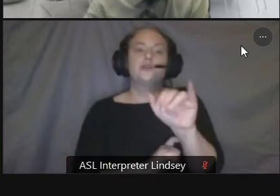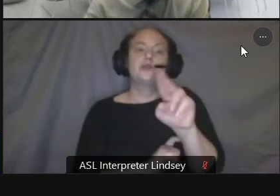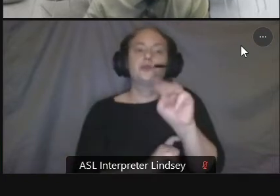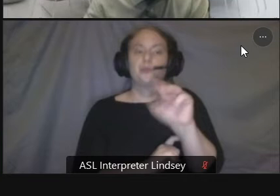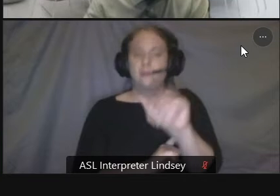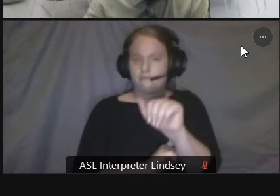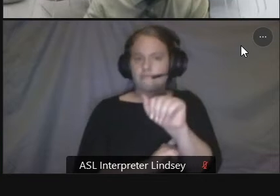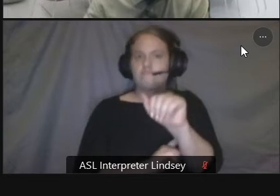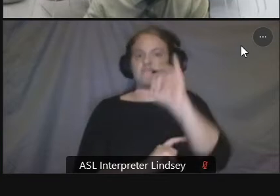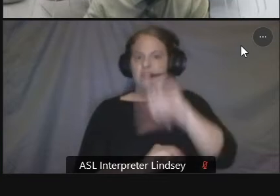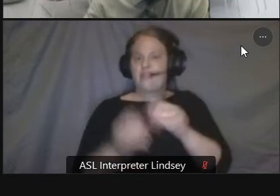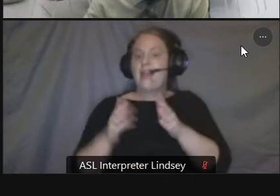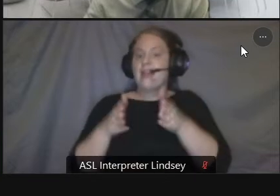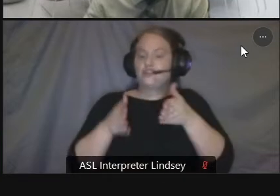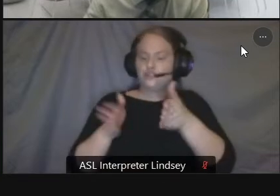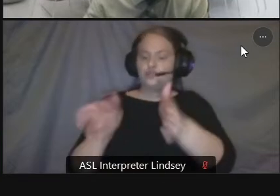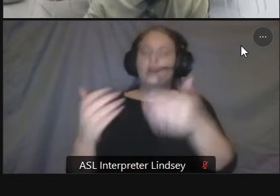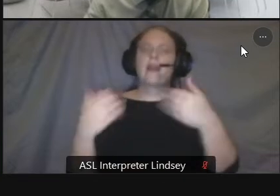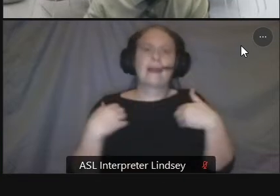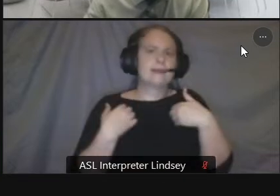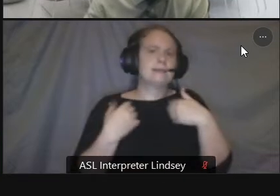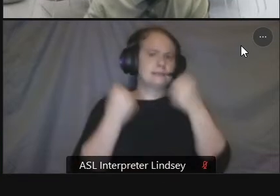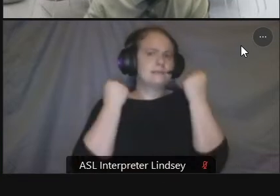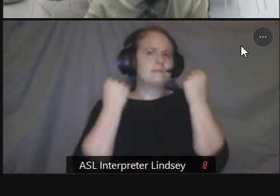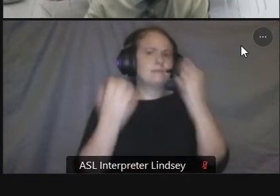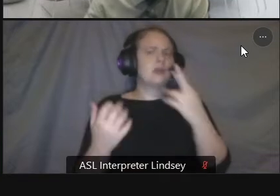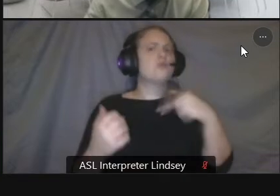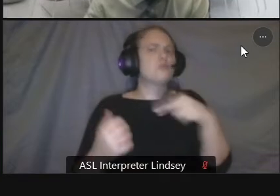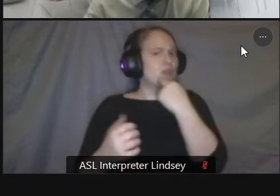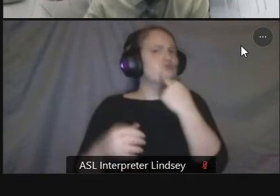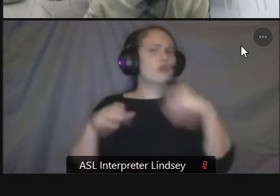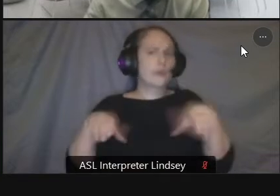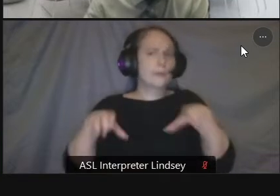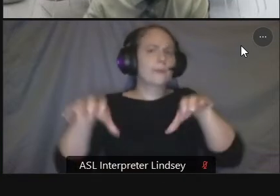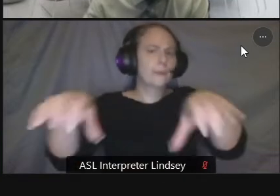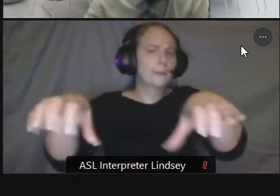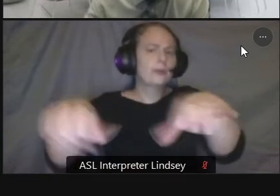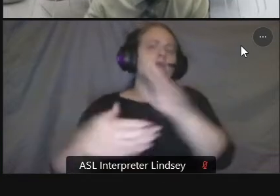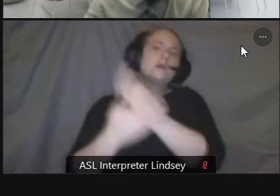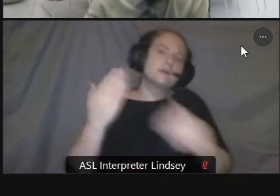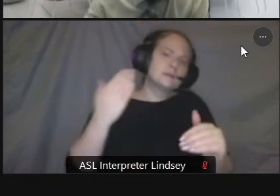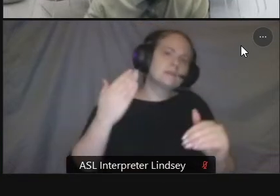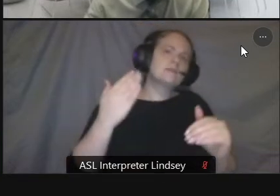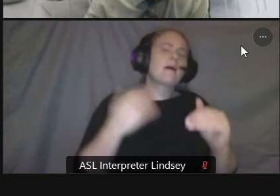and various service industries as well as some of the residential buildings and complexes